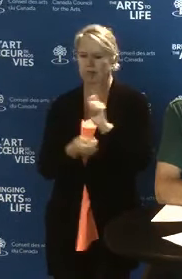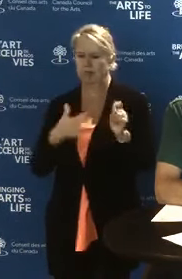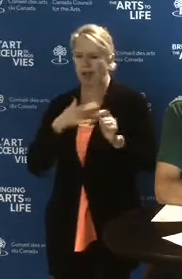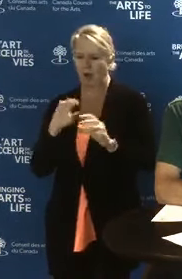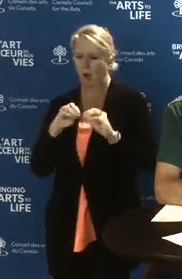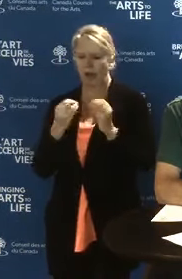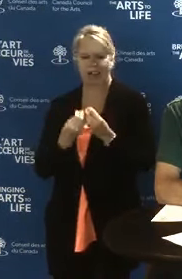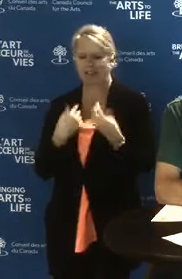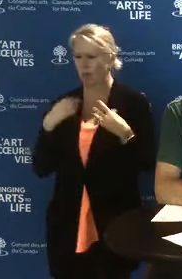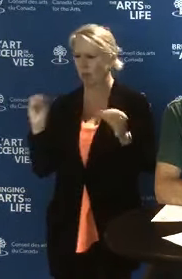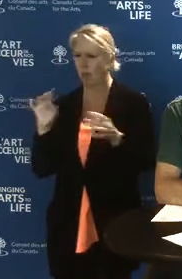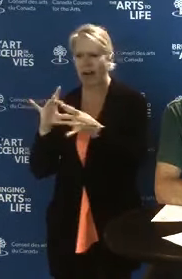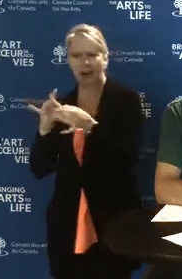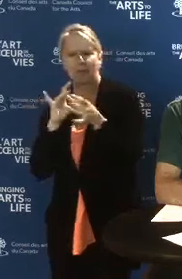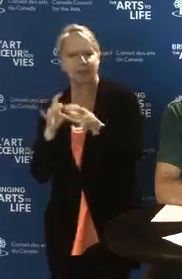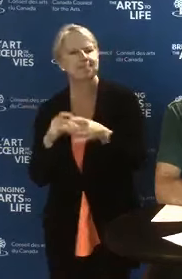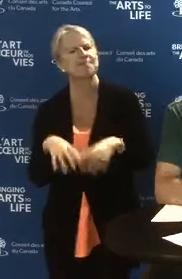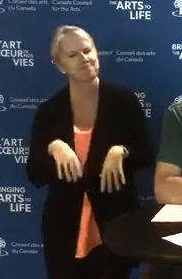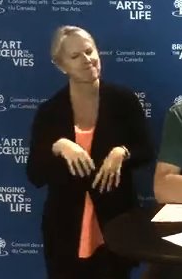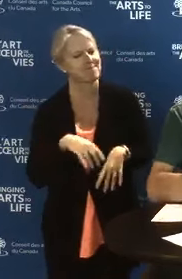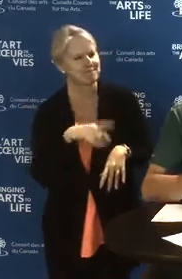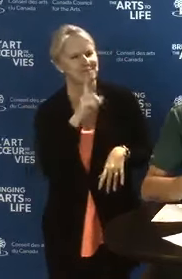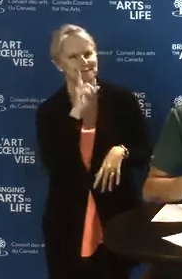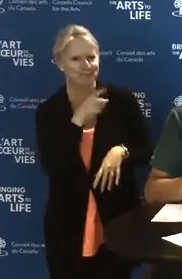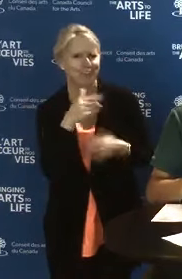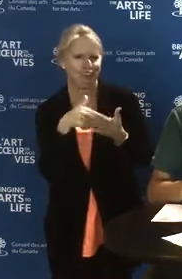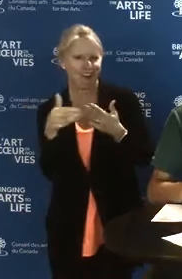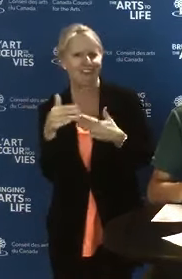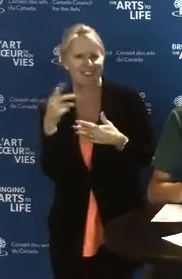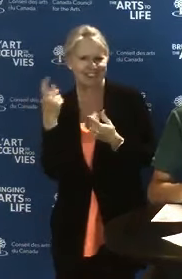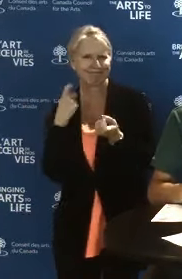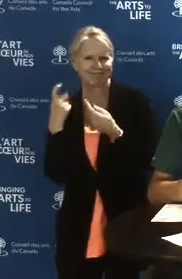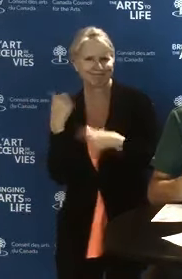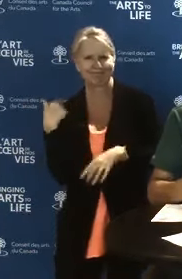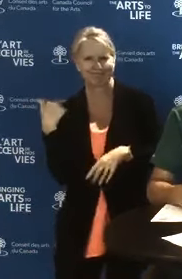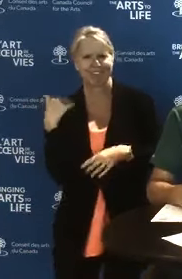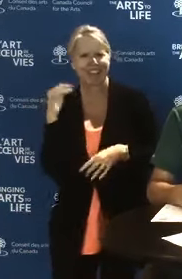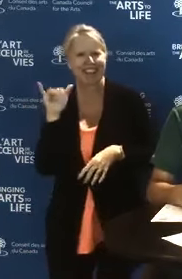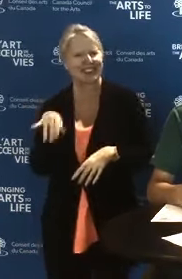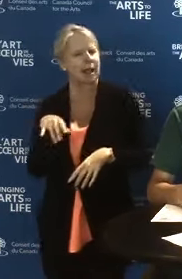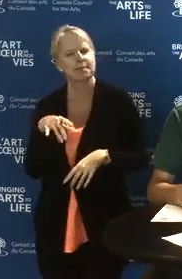That's a question we often get, and it touches on the need for collaboration.